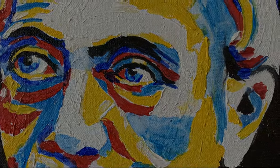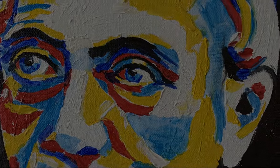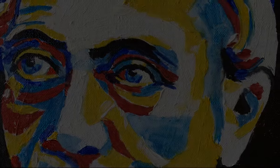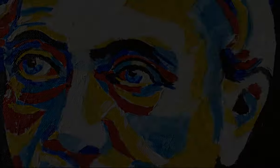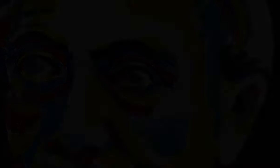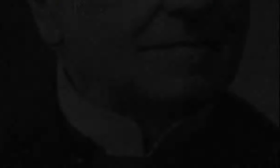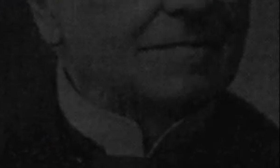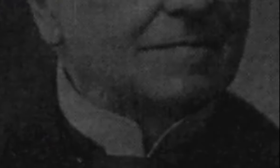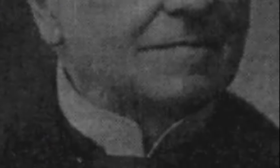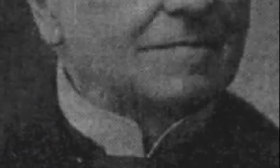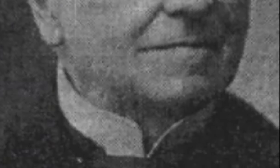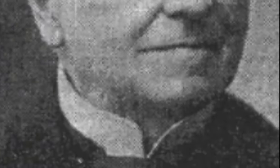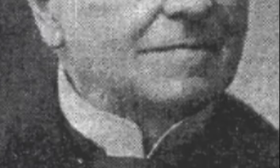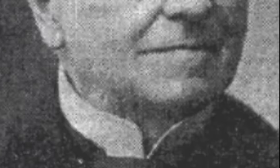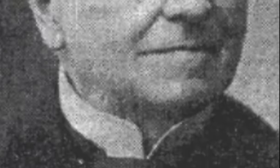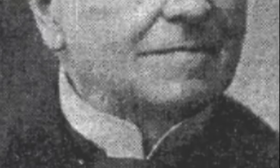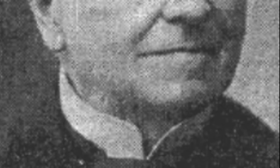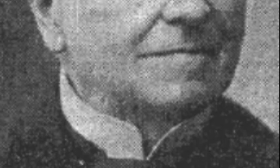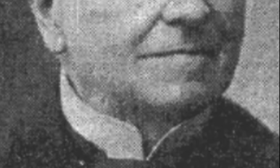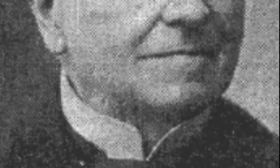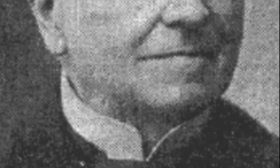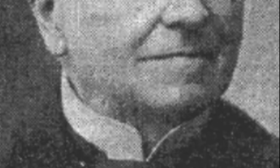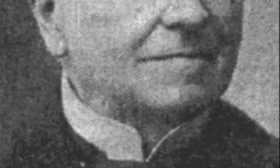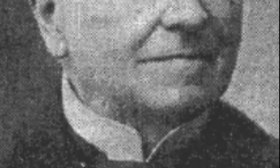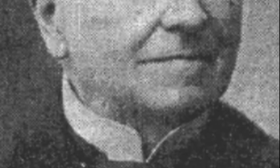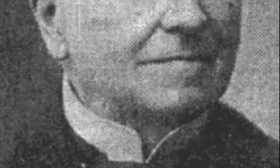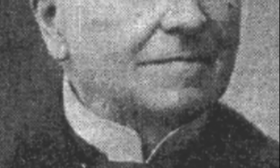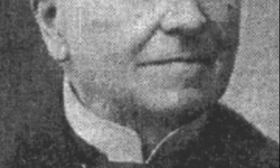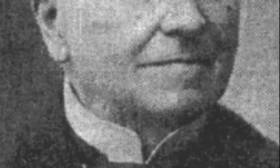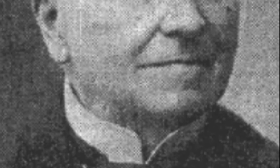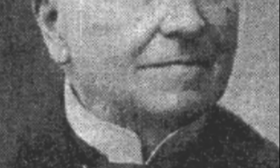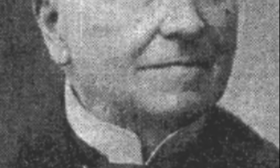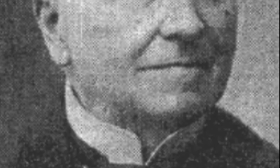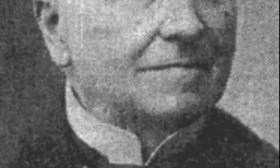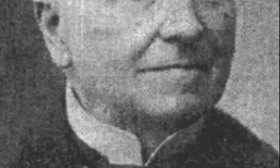pushing him towards championing the rights and recognition of the deaf community.